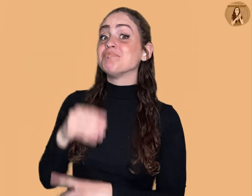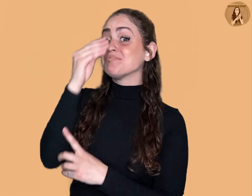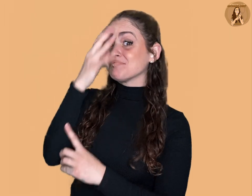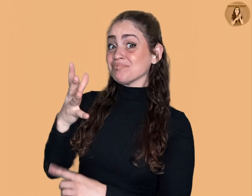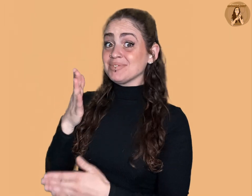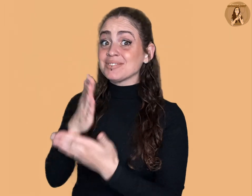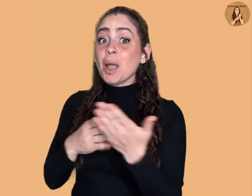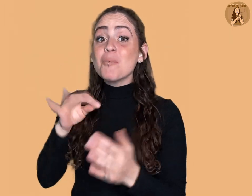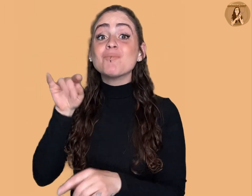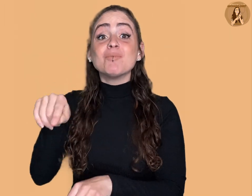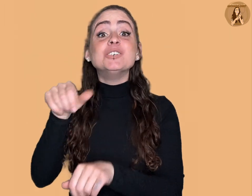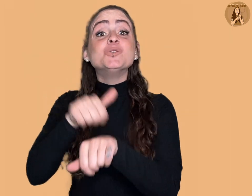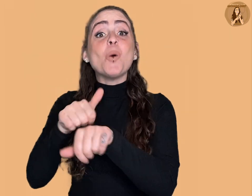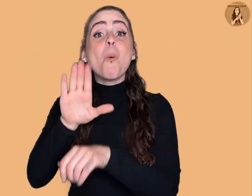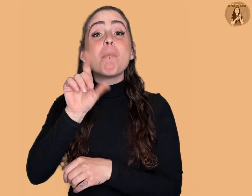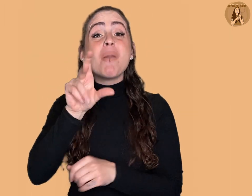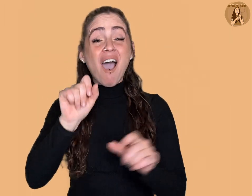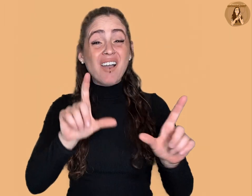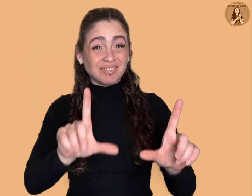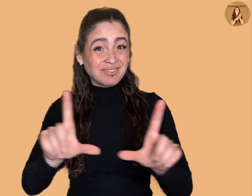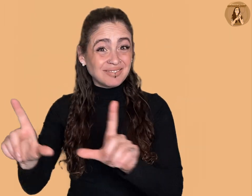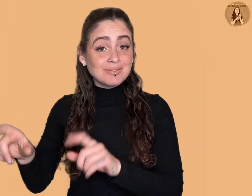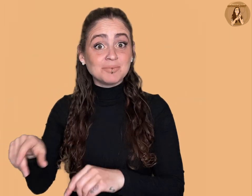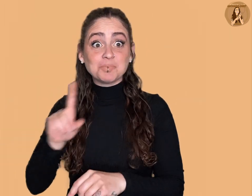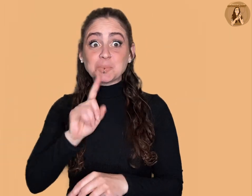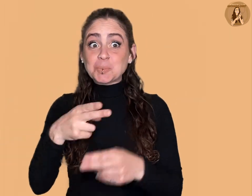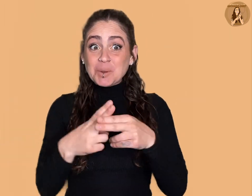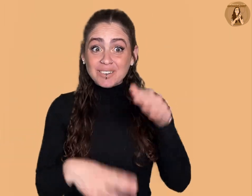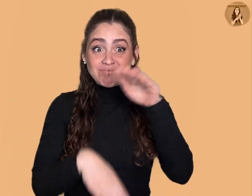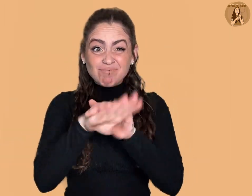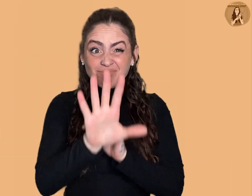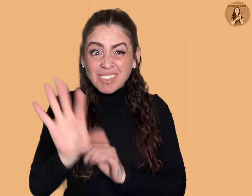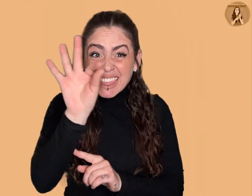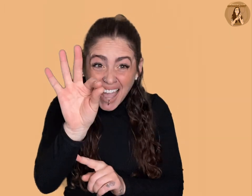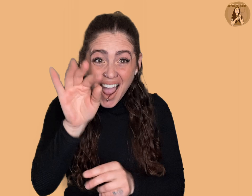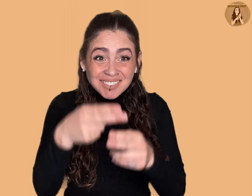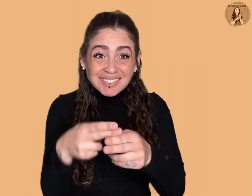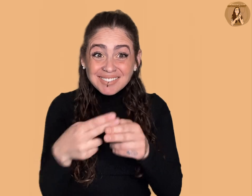(some of the stone blocks weigh up to nine tons!)